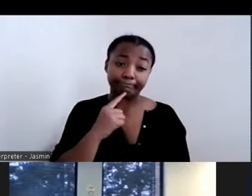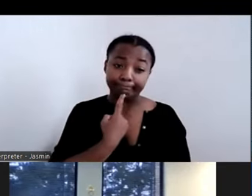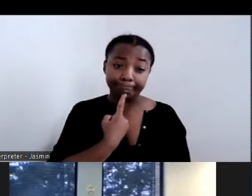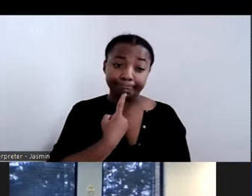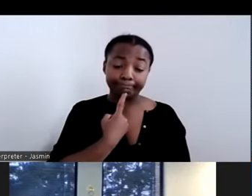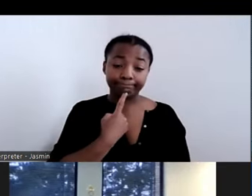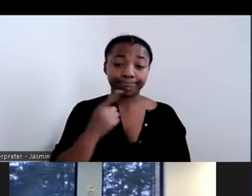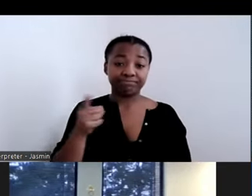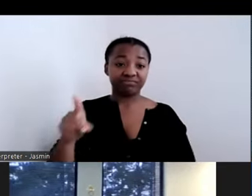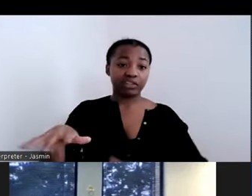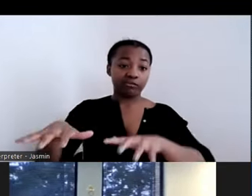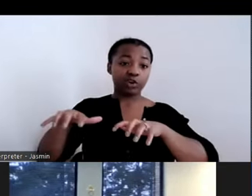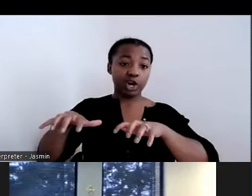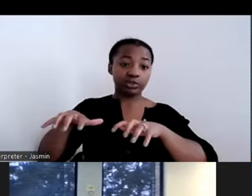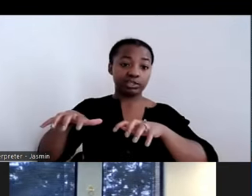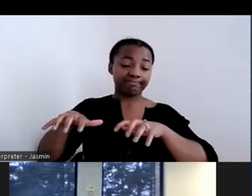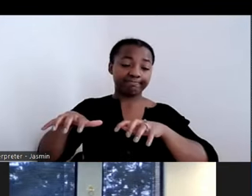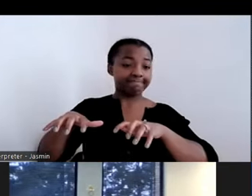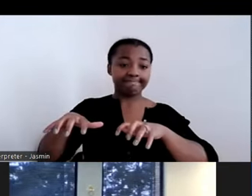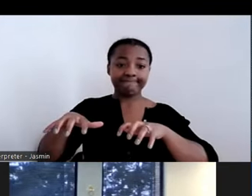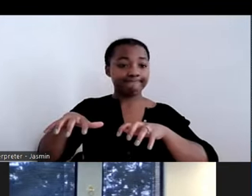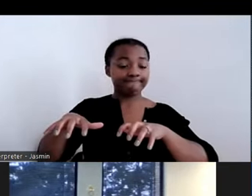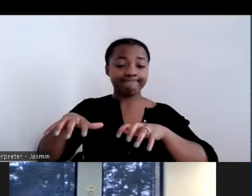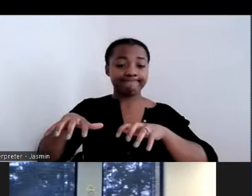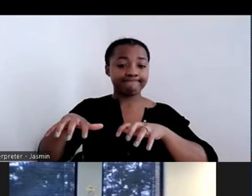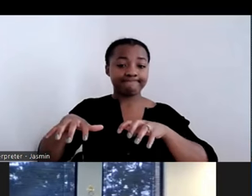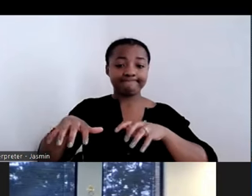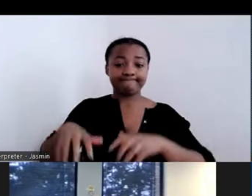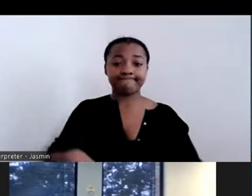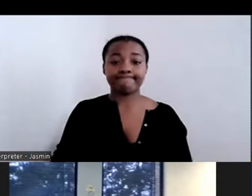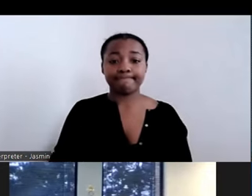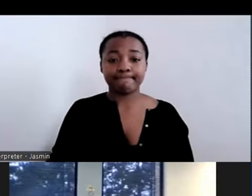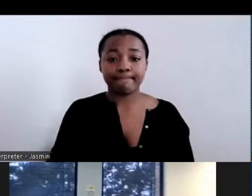(Audio Issues) across the country.